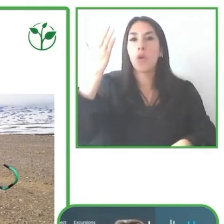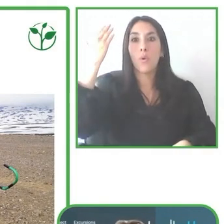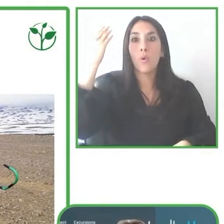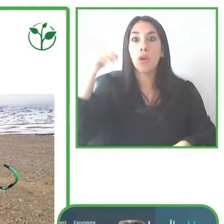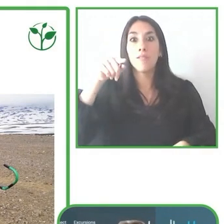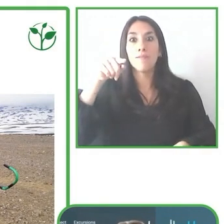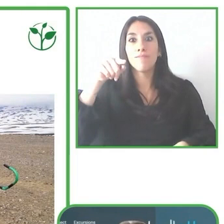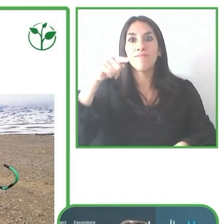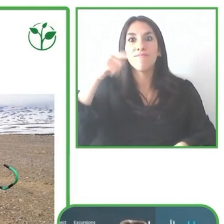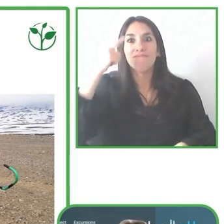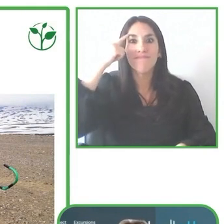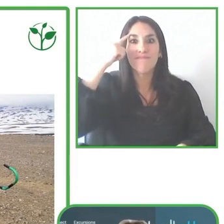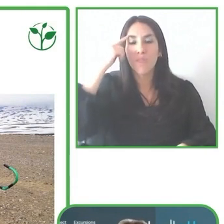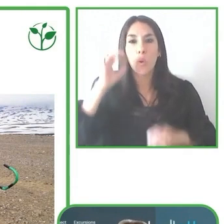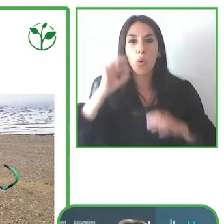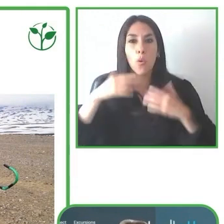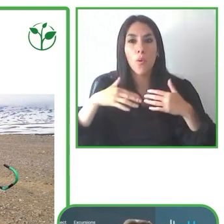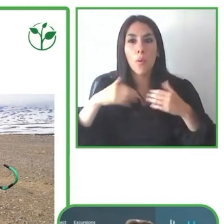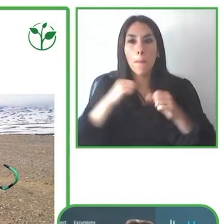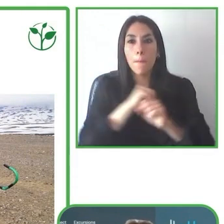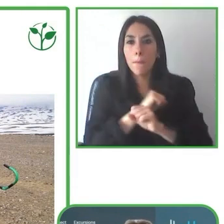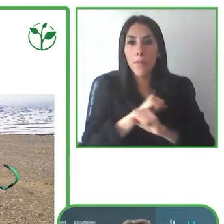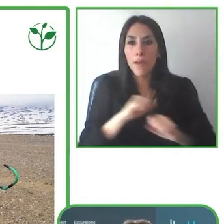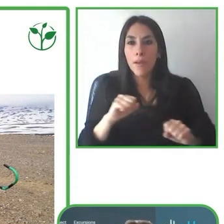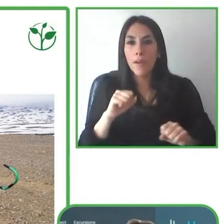which got mountains, volcanoes in the Pacific Ocean.